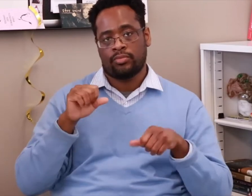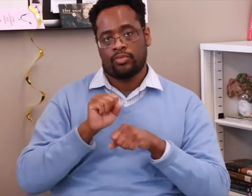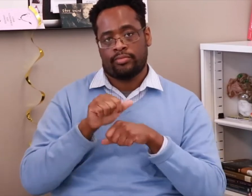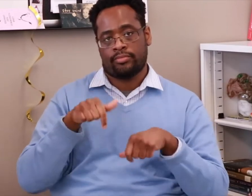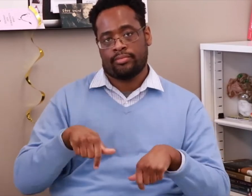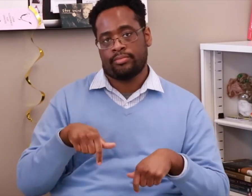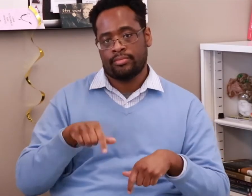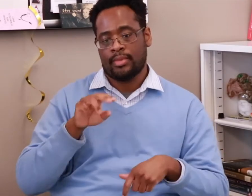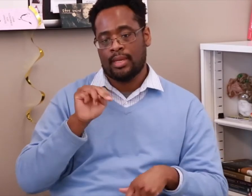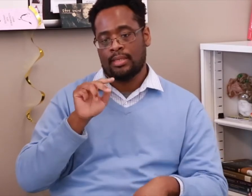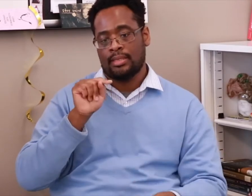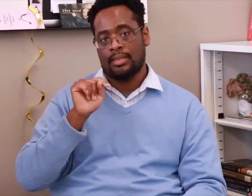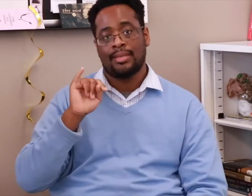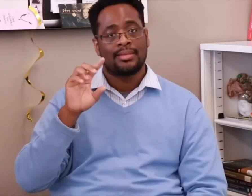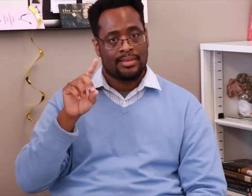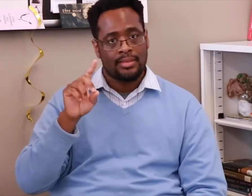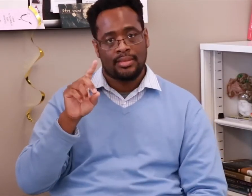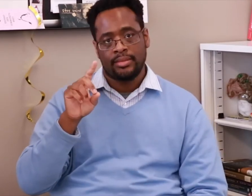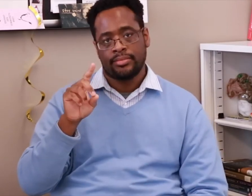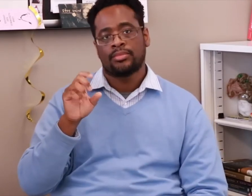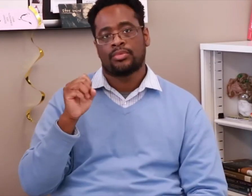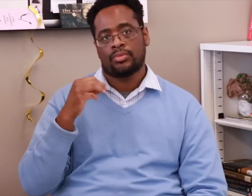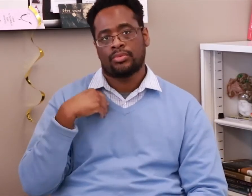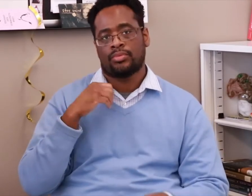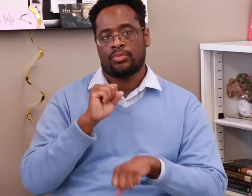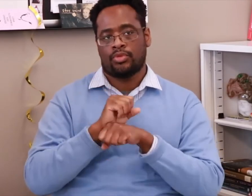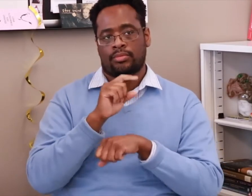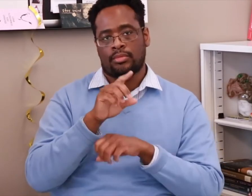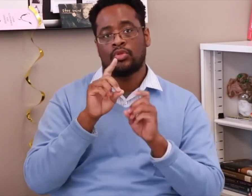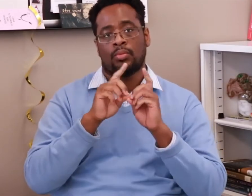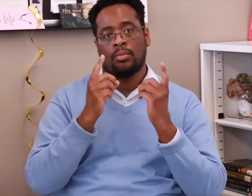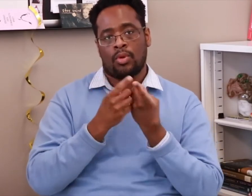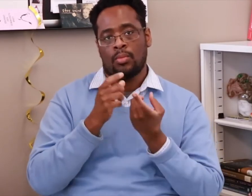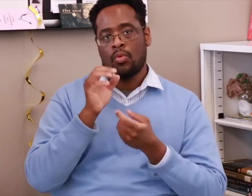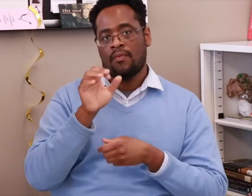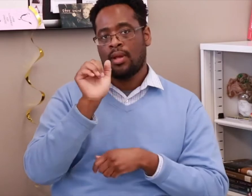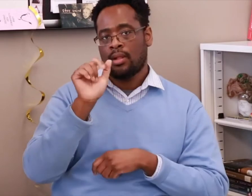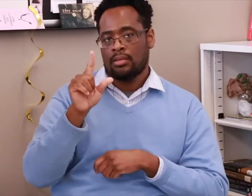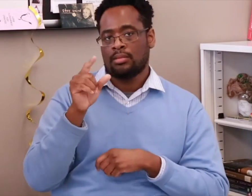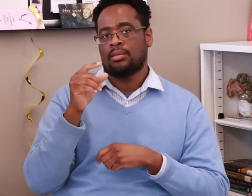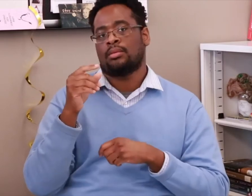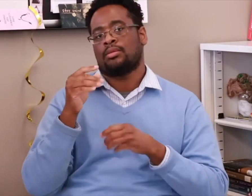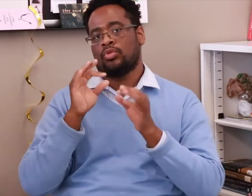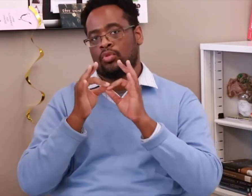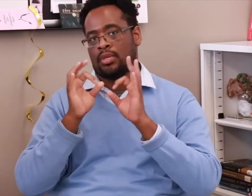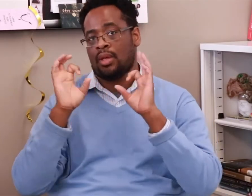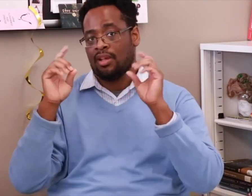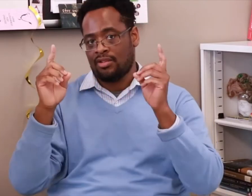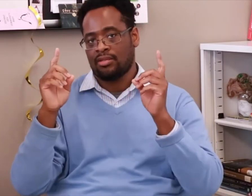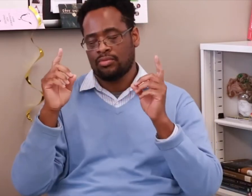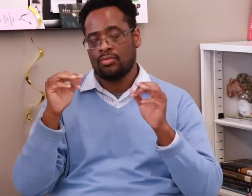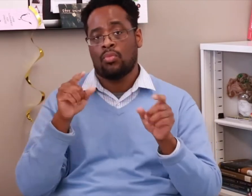here at the National Technical Institute for the Deaf (NTID). I work in the Department of ASL and Interpreting Education and